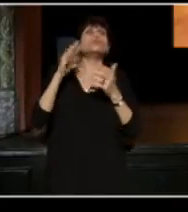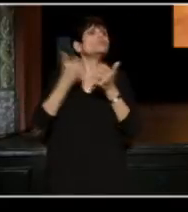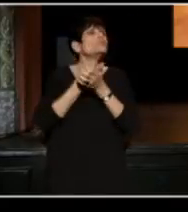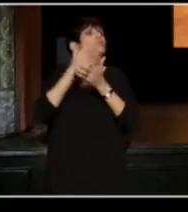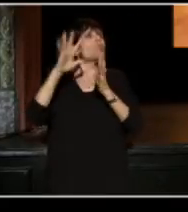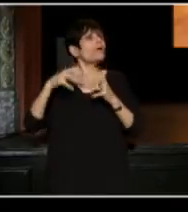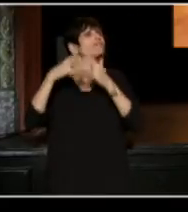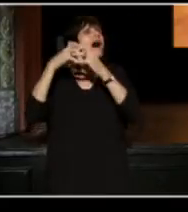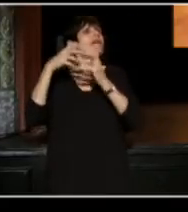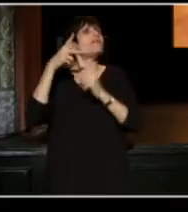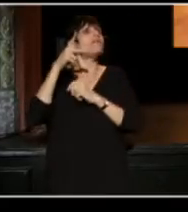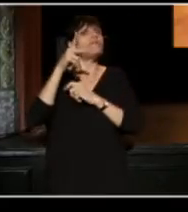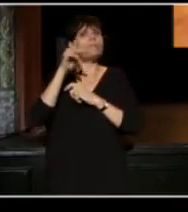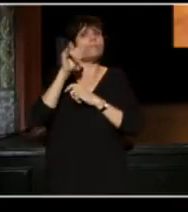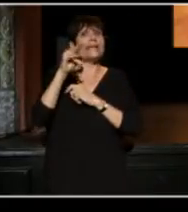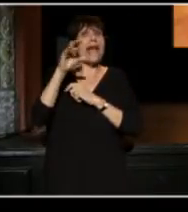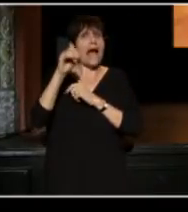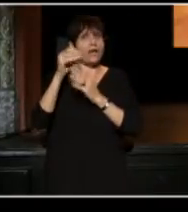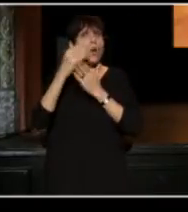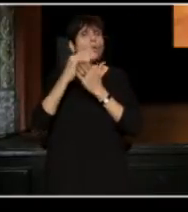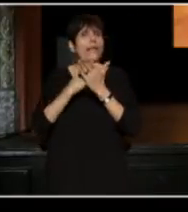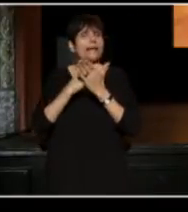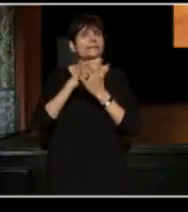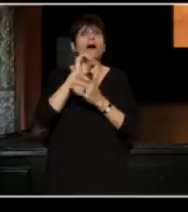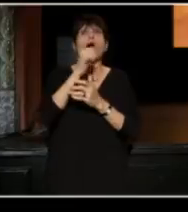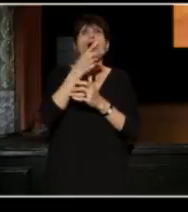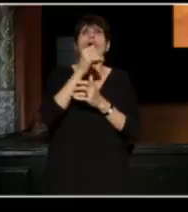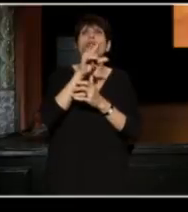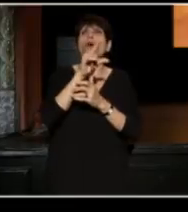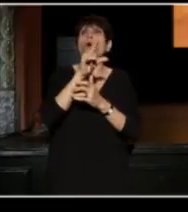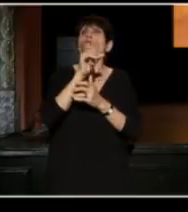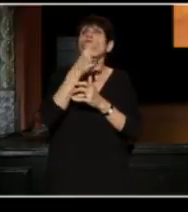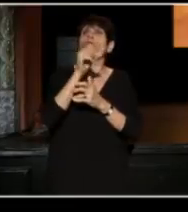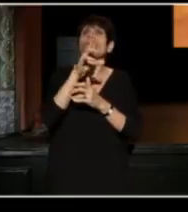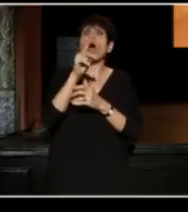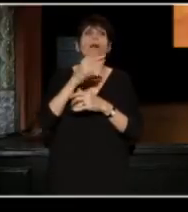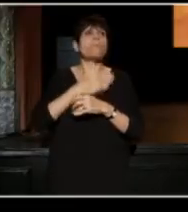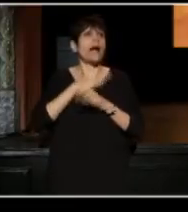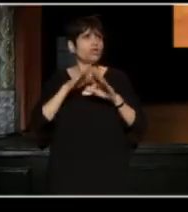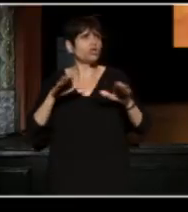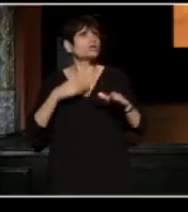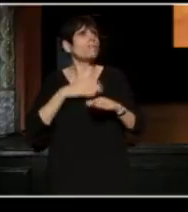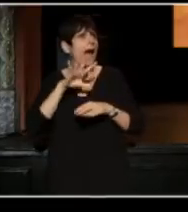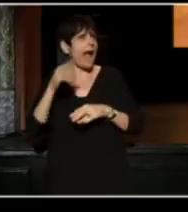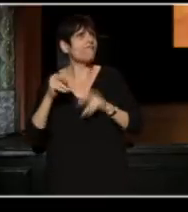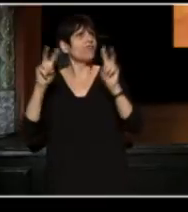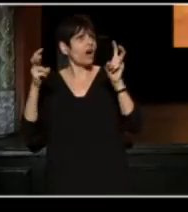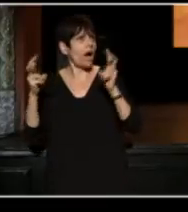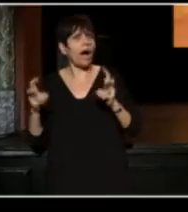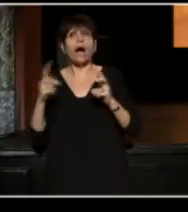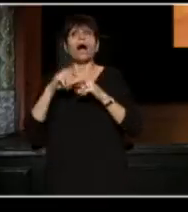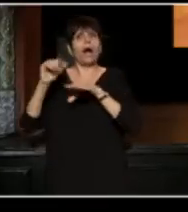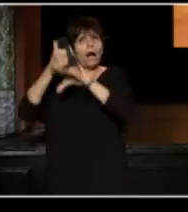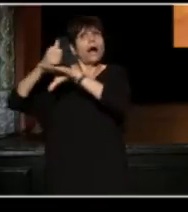"The Piano Lesson", and Athol Fugard's "My Children! My Africa!" and a place on the Signature Theater Board.